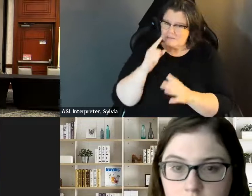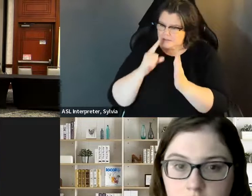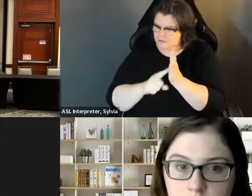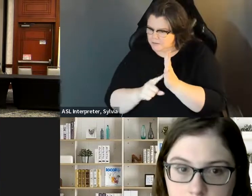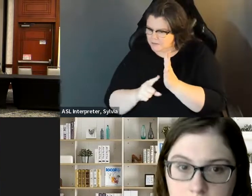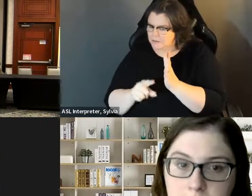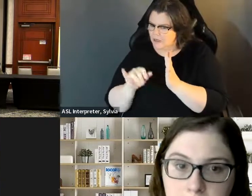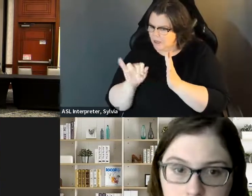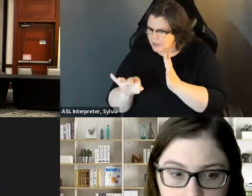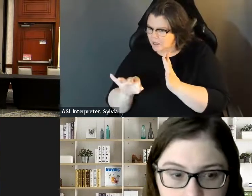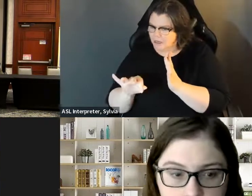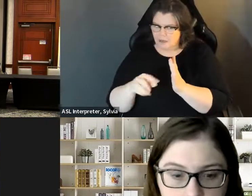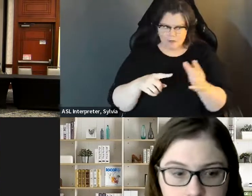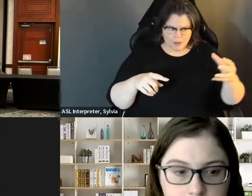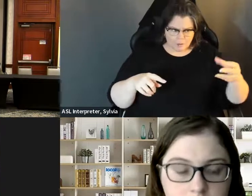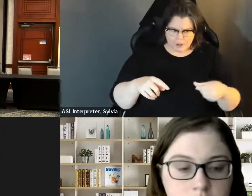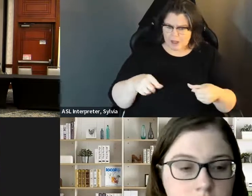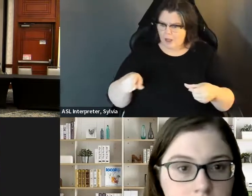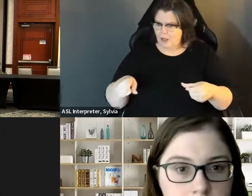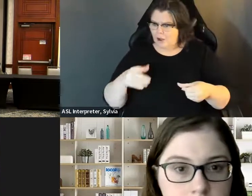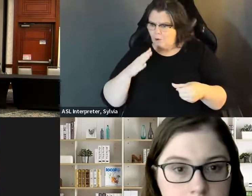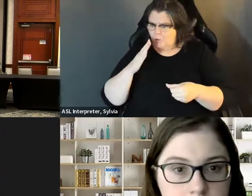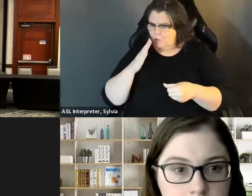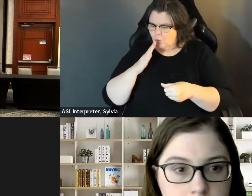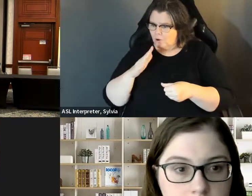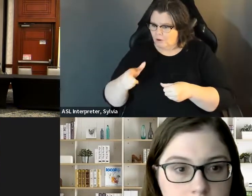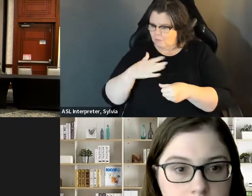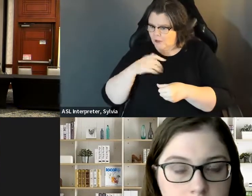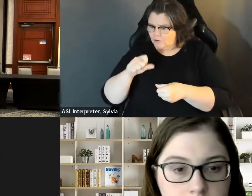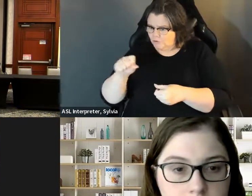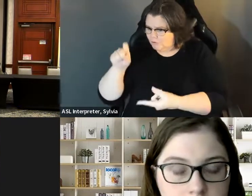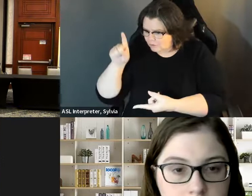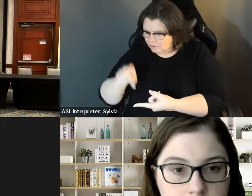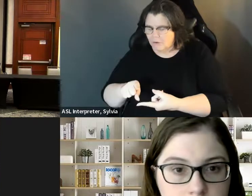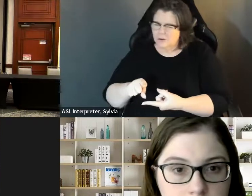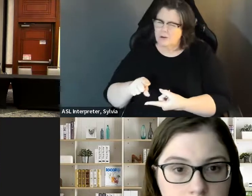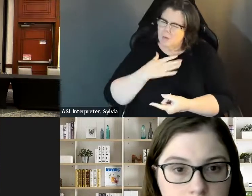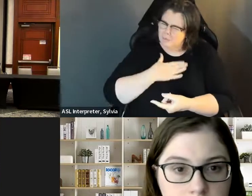security, get a benefit plan done to find out exactly how find out exactly how the type of income you would receive from that elected position is going to impact. the type of income you would receive from that elected